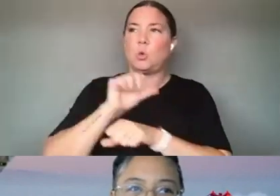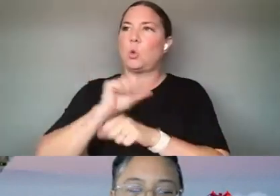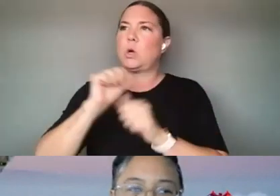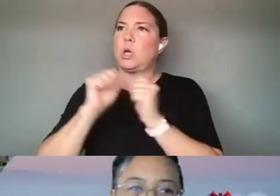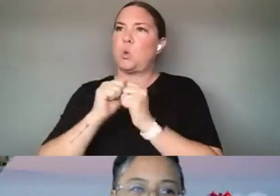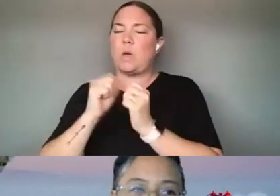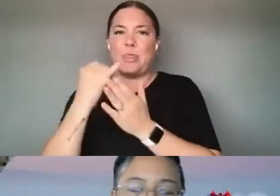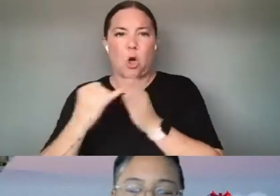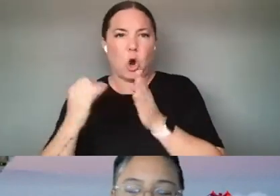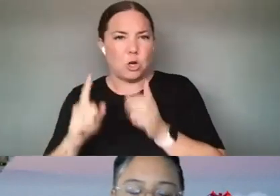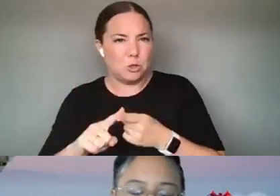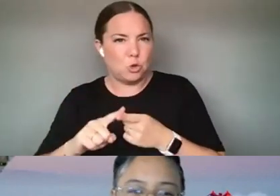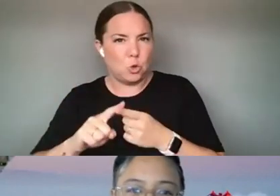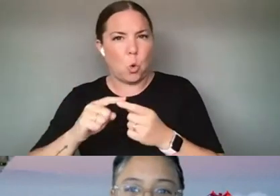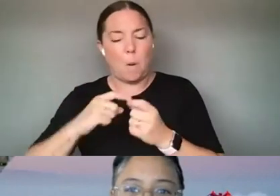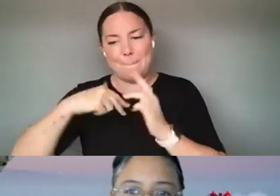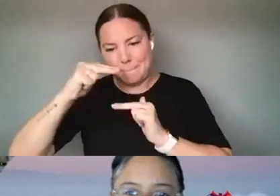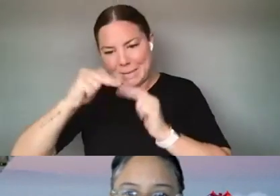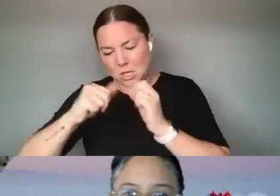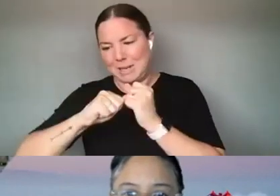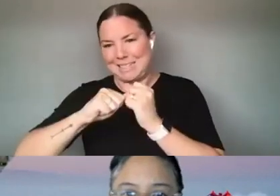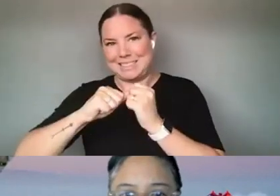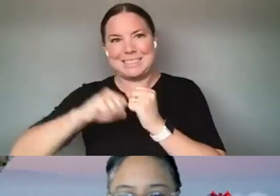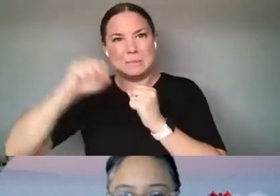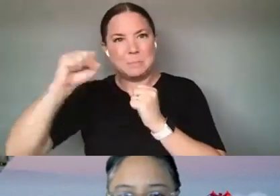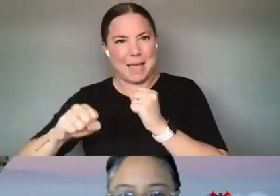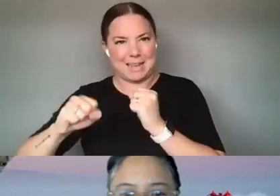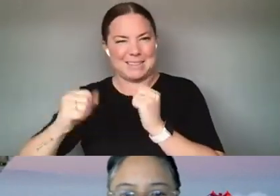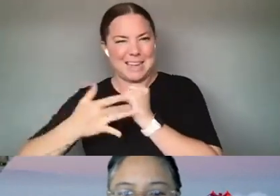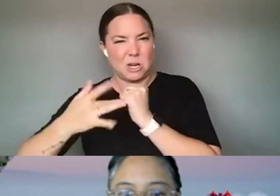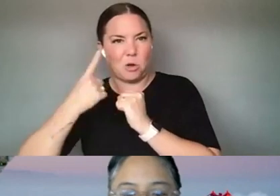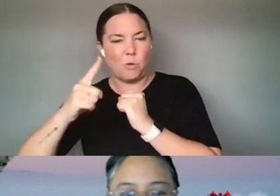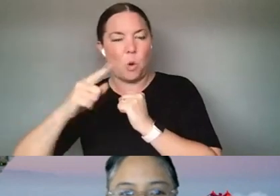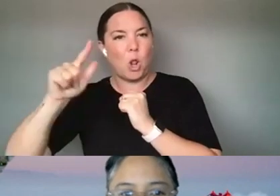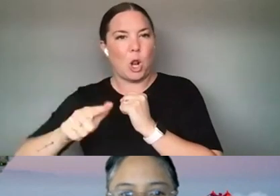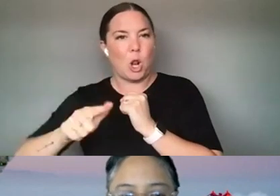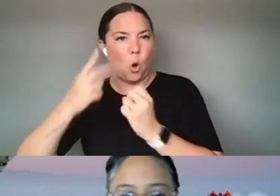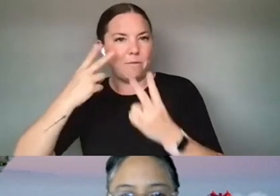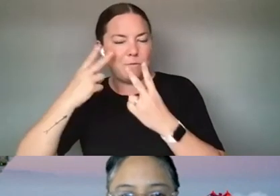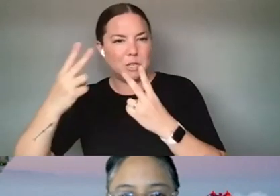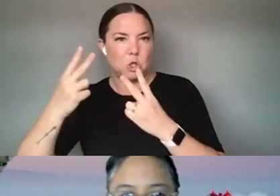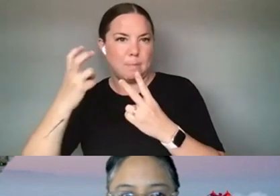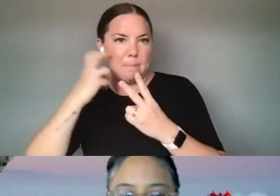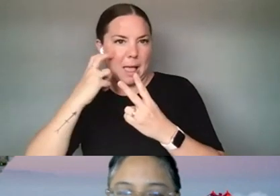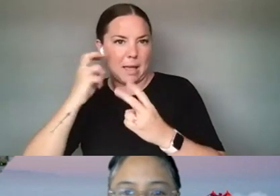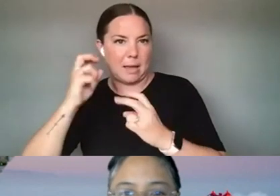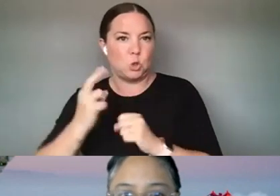AND EXPANDING UPON TECHNOLOGIES FOR LOW VISION AND BLIND USERS AND YOU KNOW IT'S A REALLY BIG